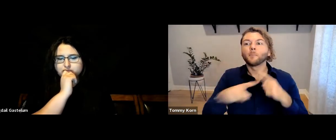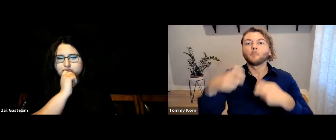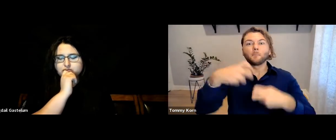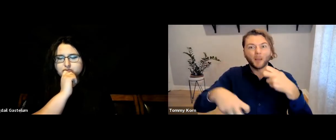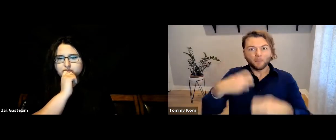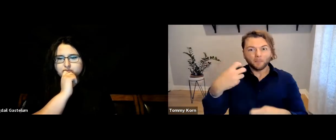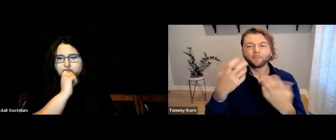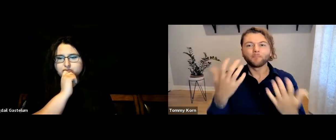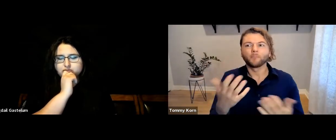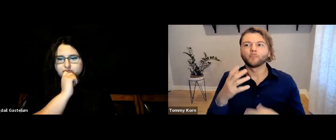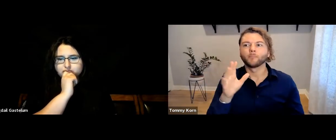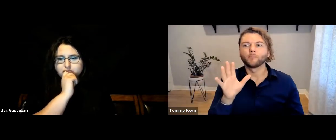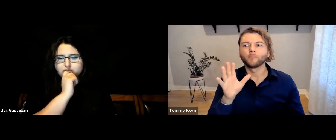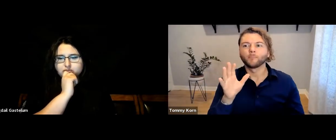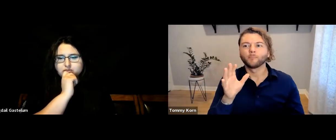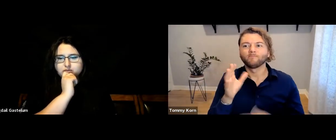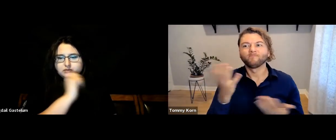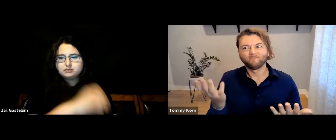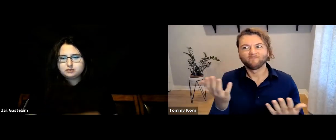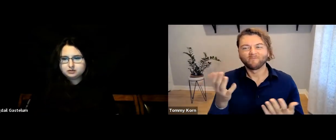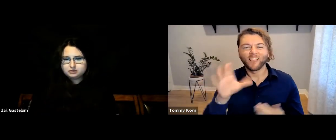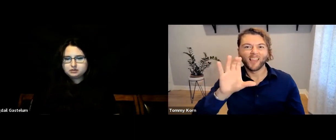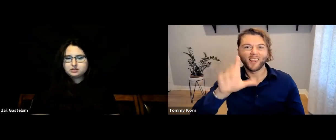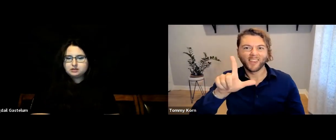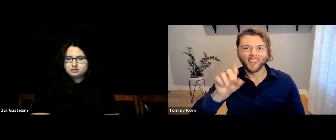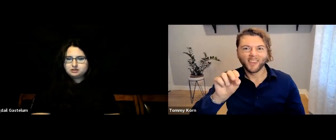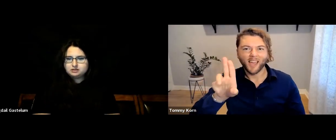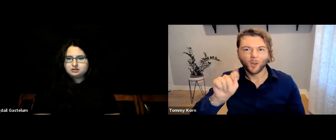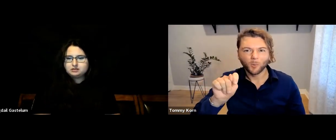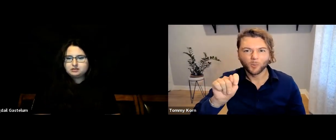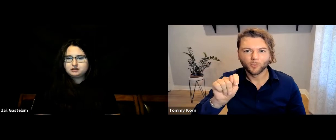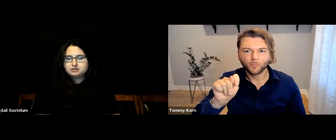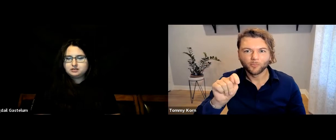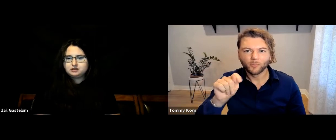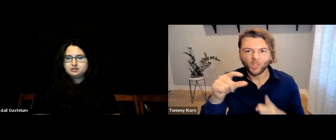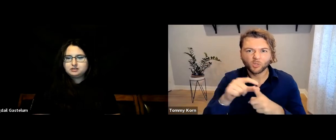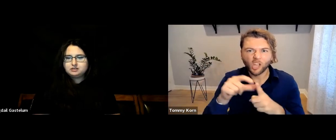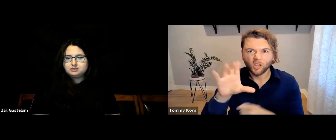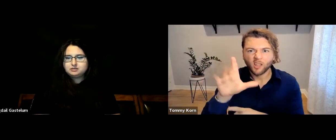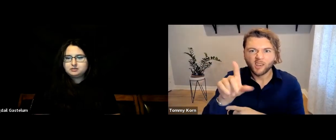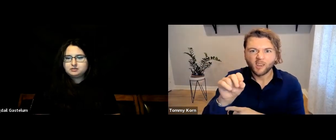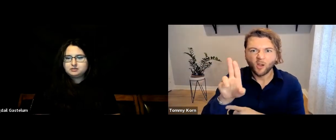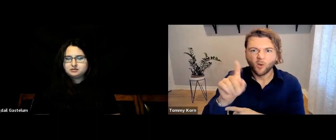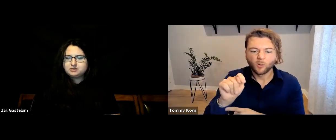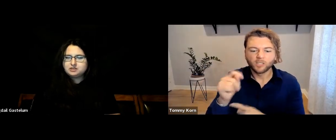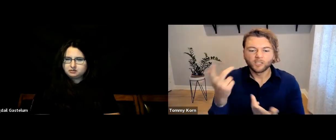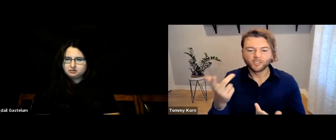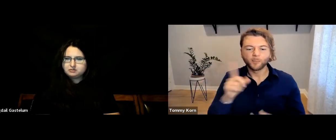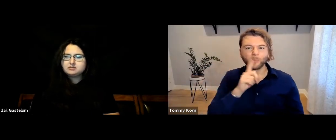The problem with hearing people signing songs has to do with clout.